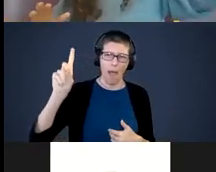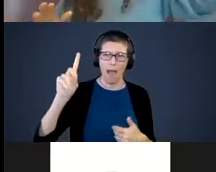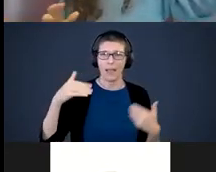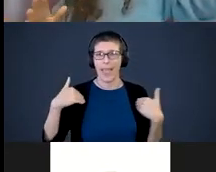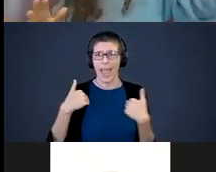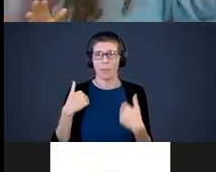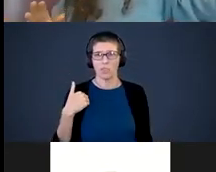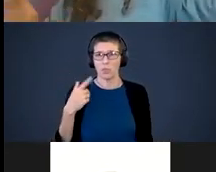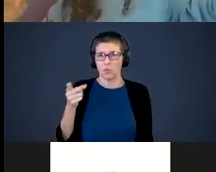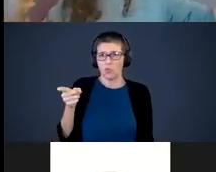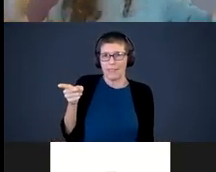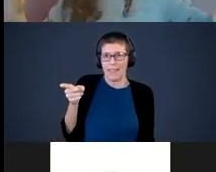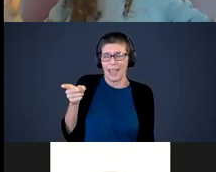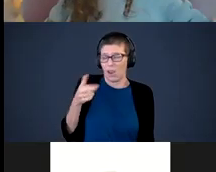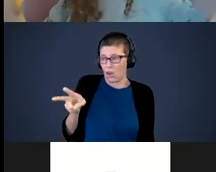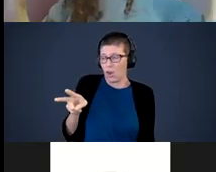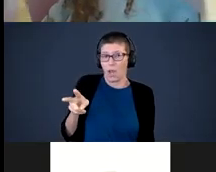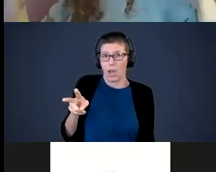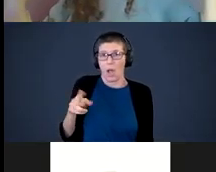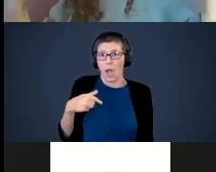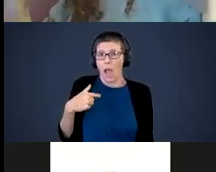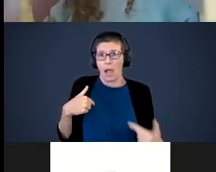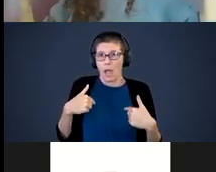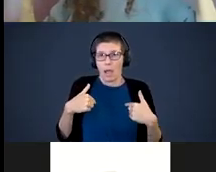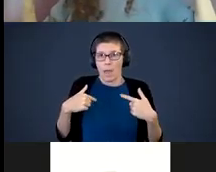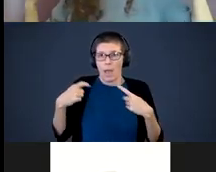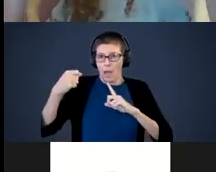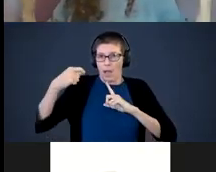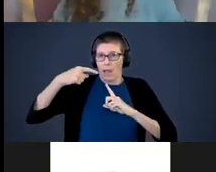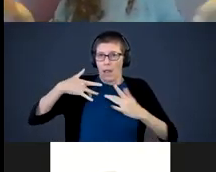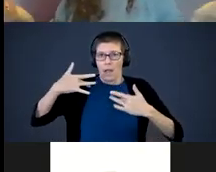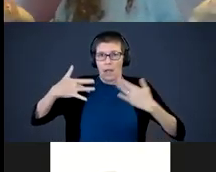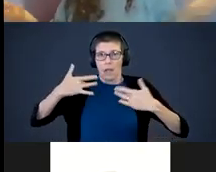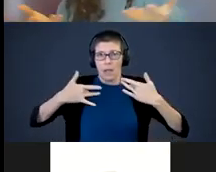that I was watching. I was so excited, so stimulated, so intrigued by it even though I've